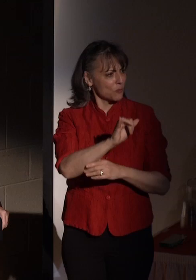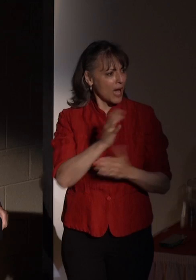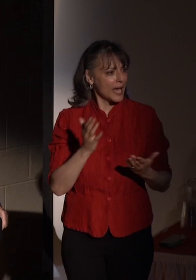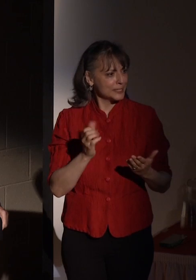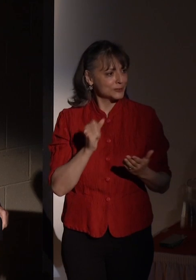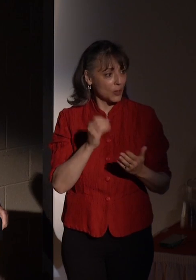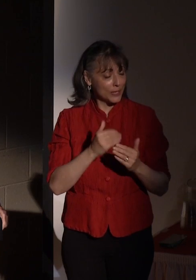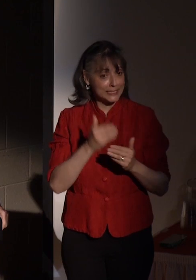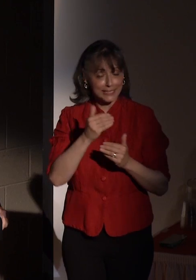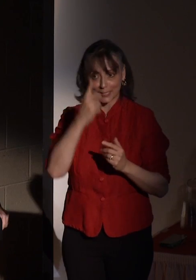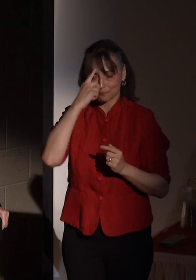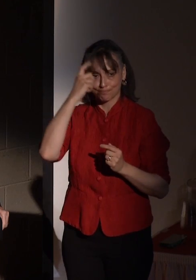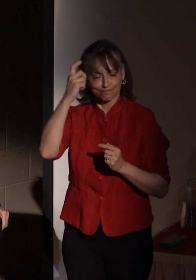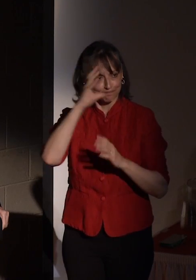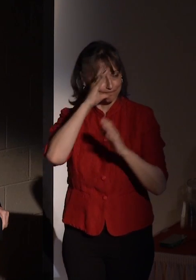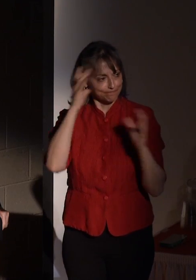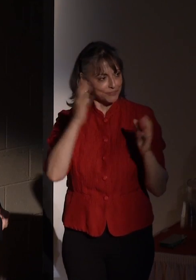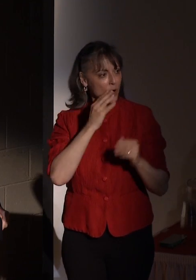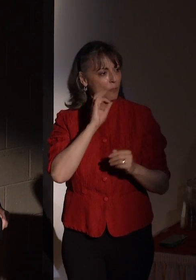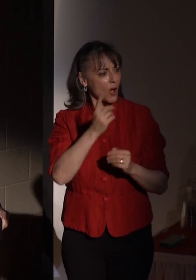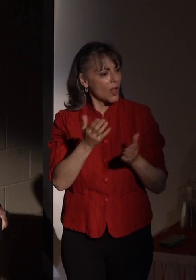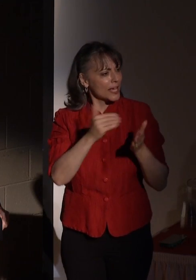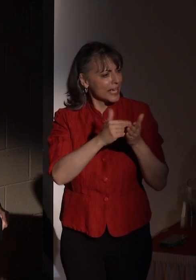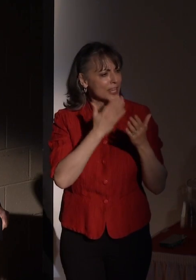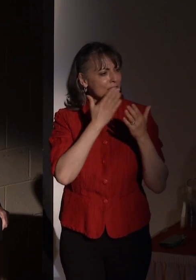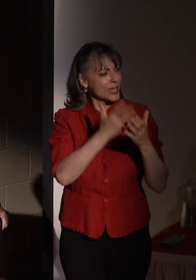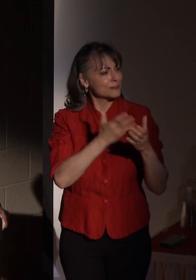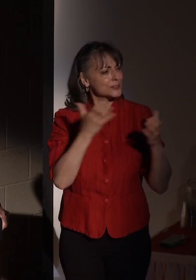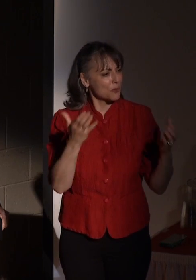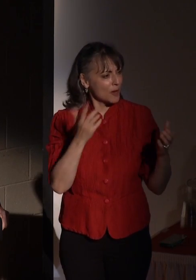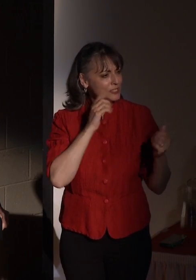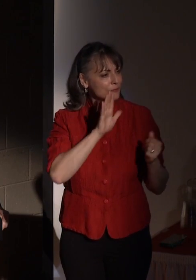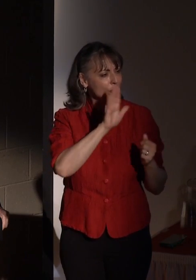So, Paul, again, thank you so much for your wonderful